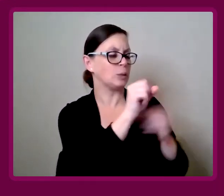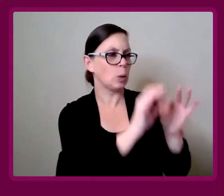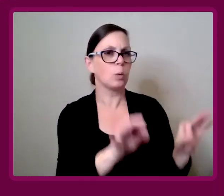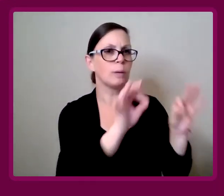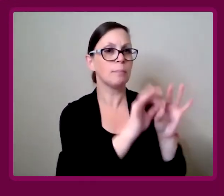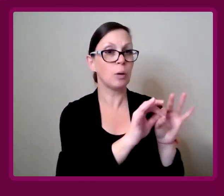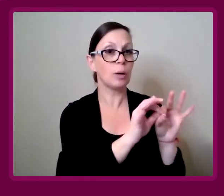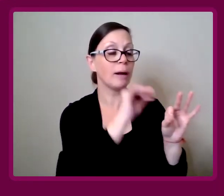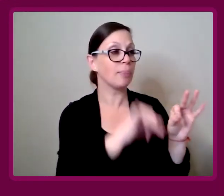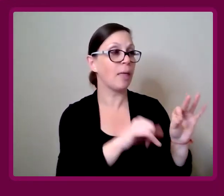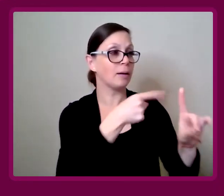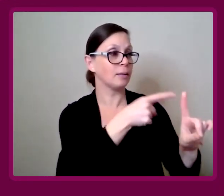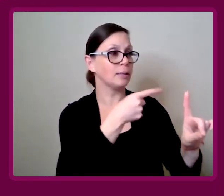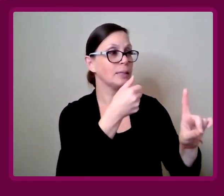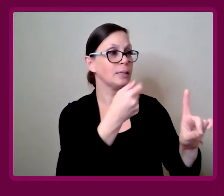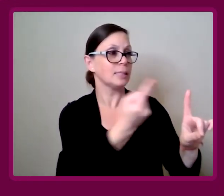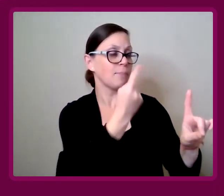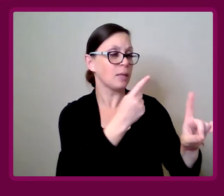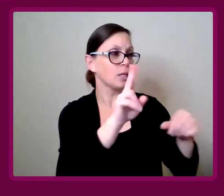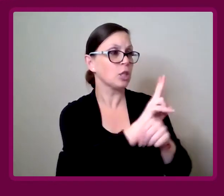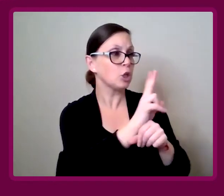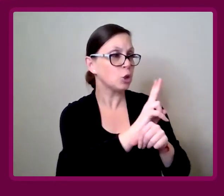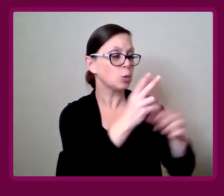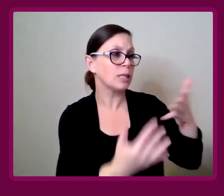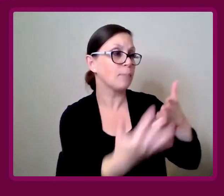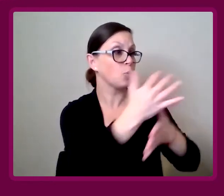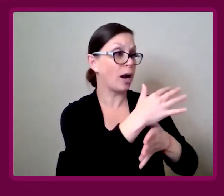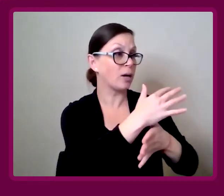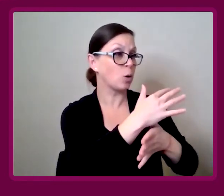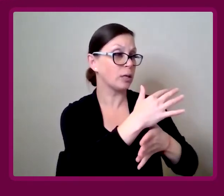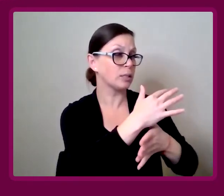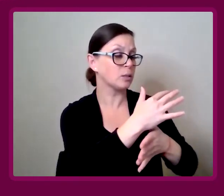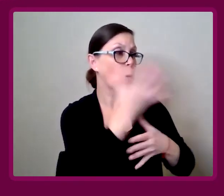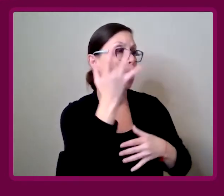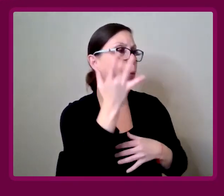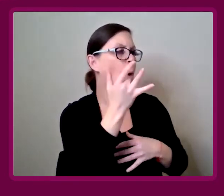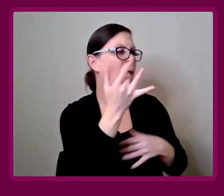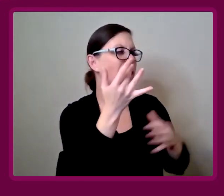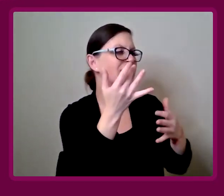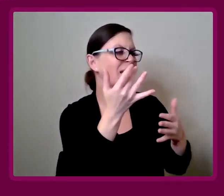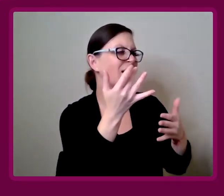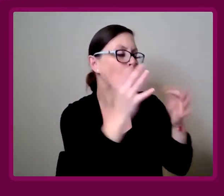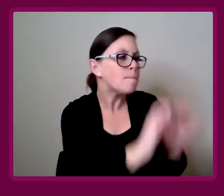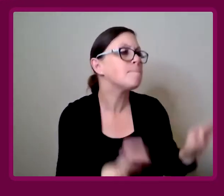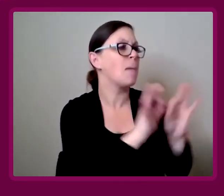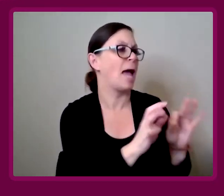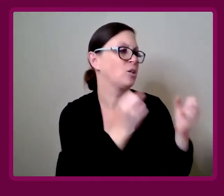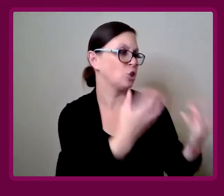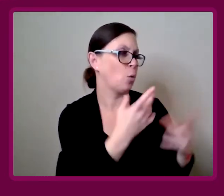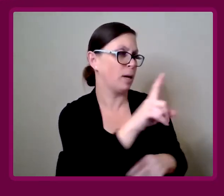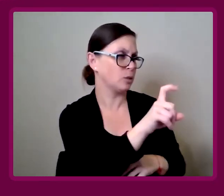Why is it so important that that is something that's utilized and prioritized? Why does it matter so much?